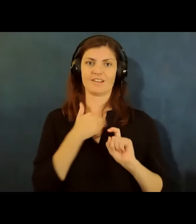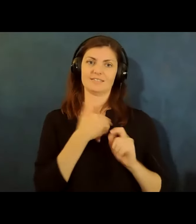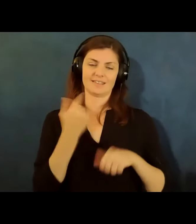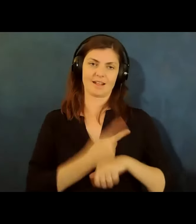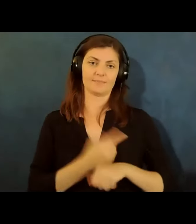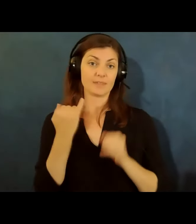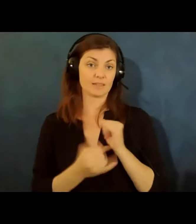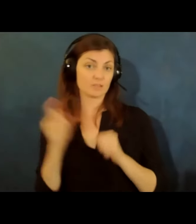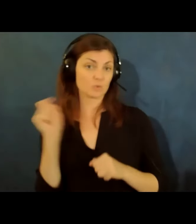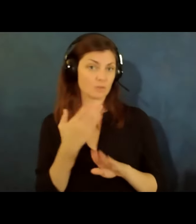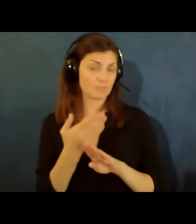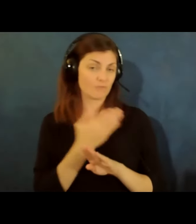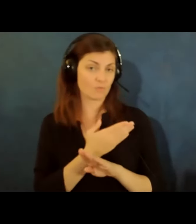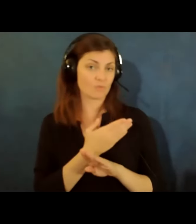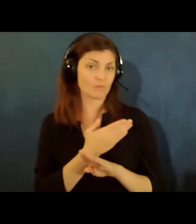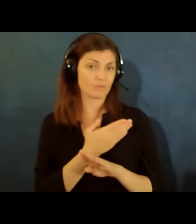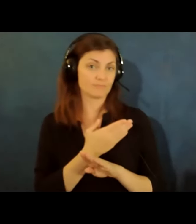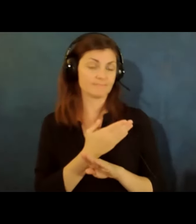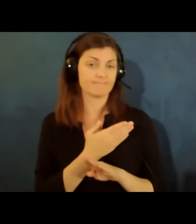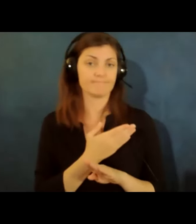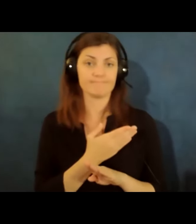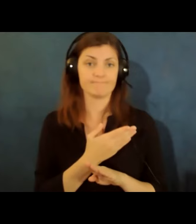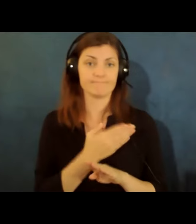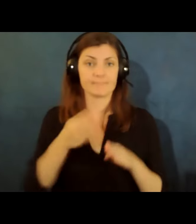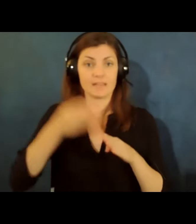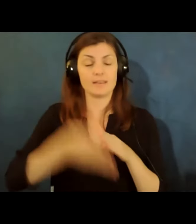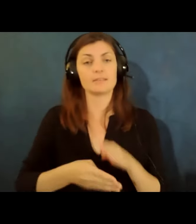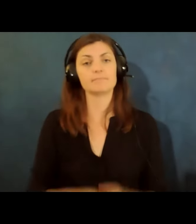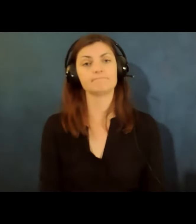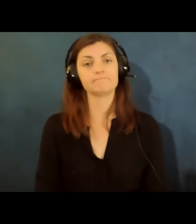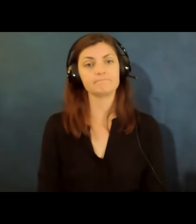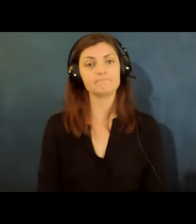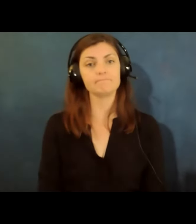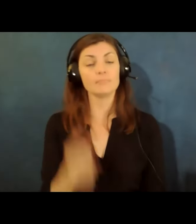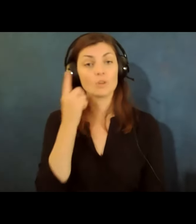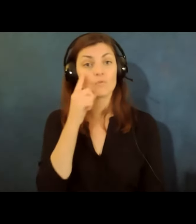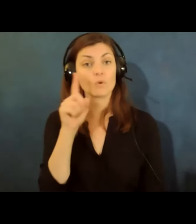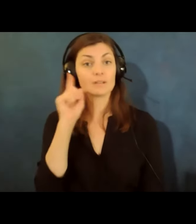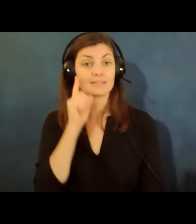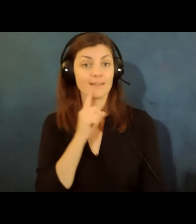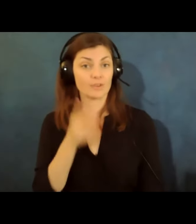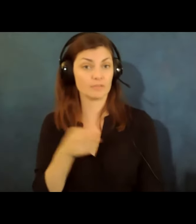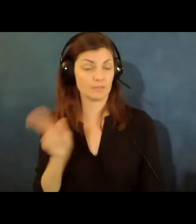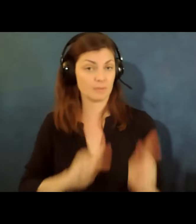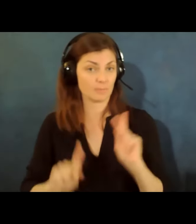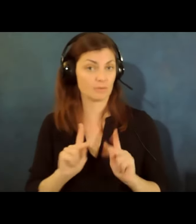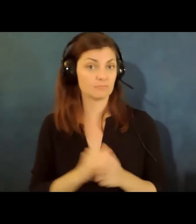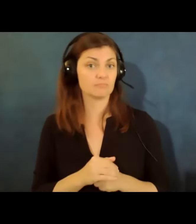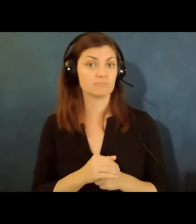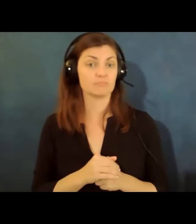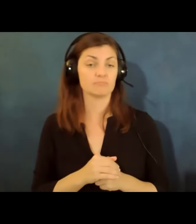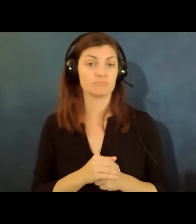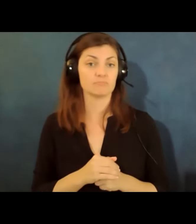question here before um i wrap up for deaf and hard of hearing people having everyone wear masks